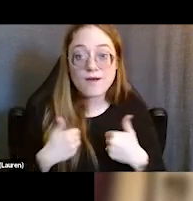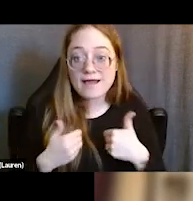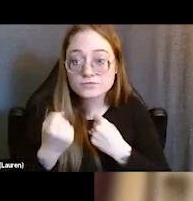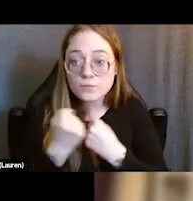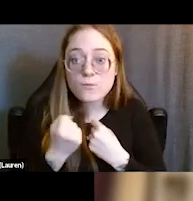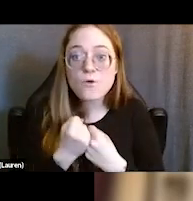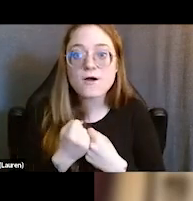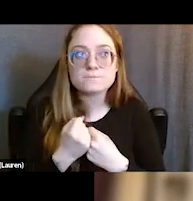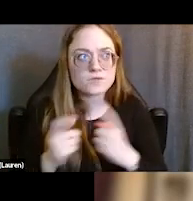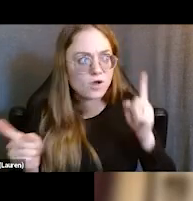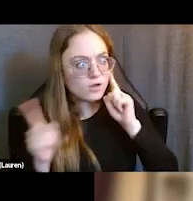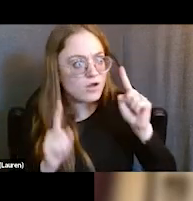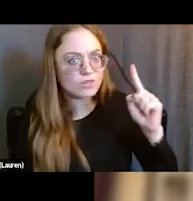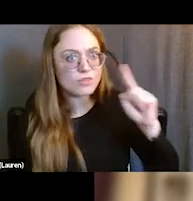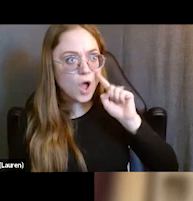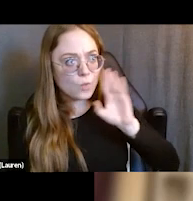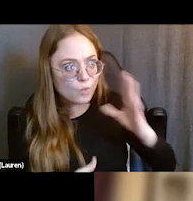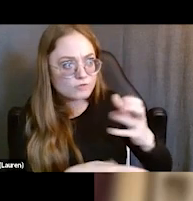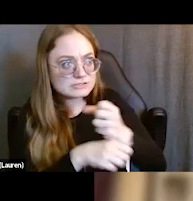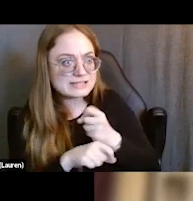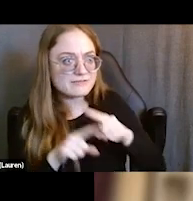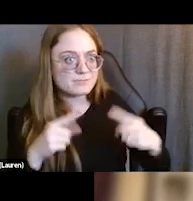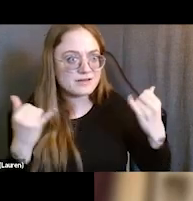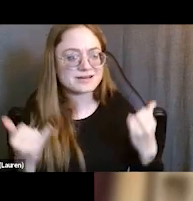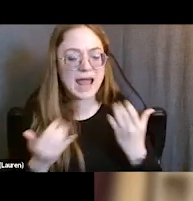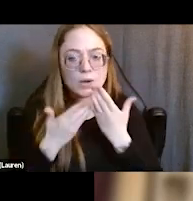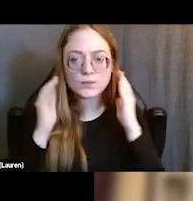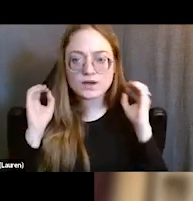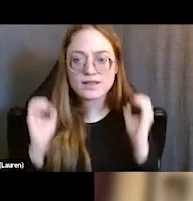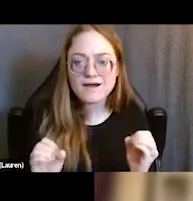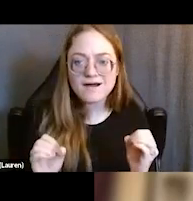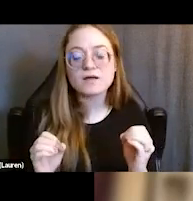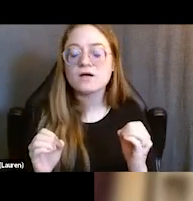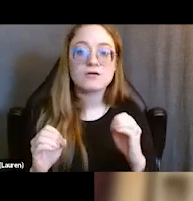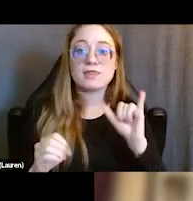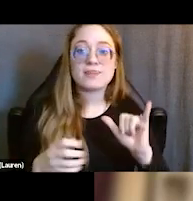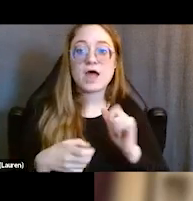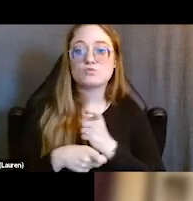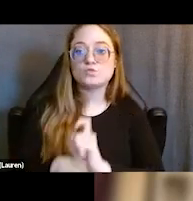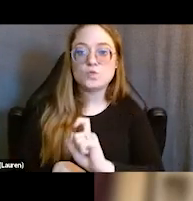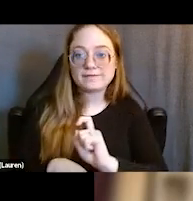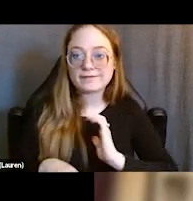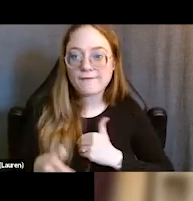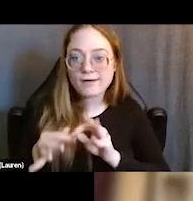that they were going to get from our staff. And so, that damages our ability to deliver services.